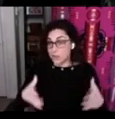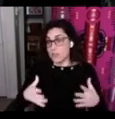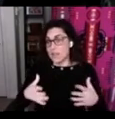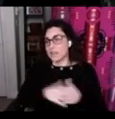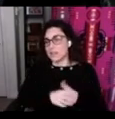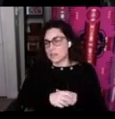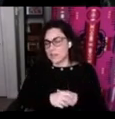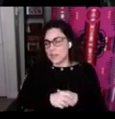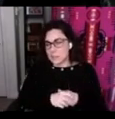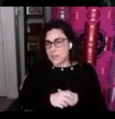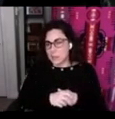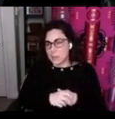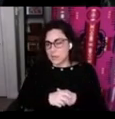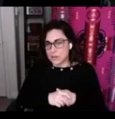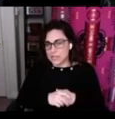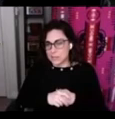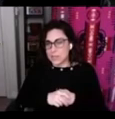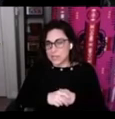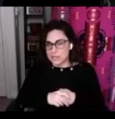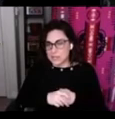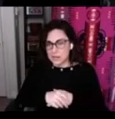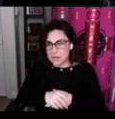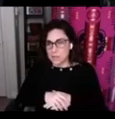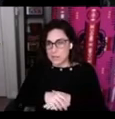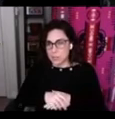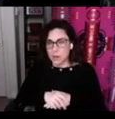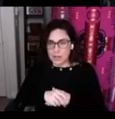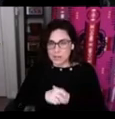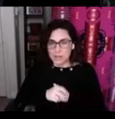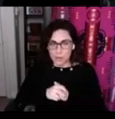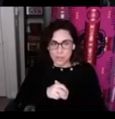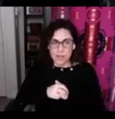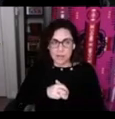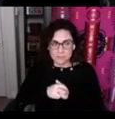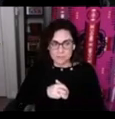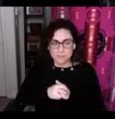island and so that's something that we're really deeply considering as we progress that project